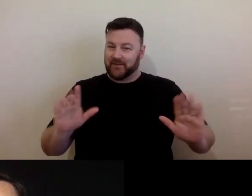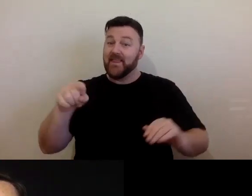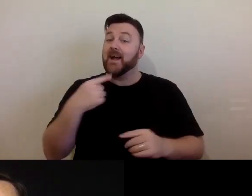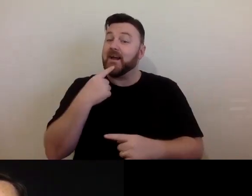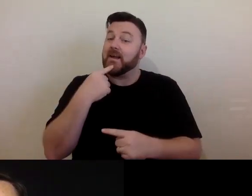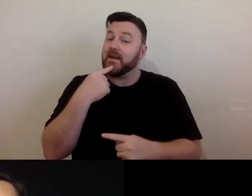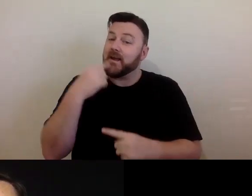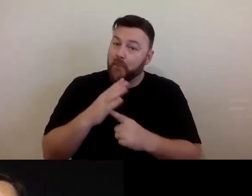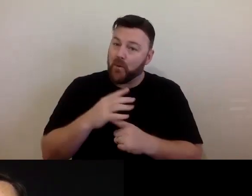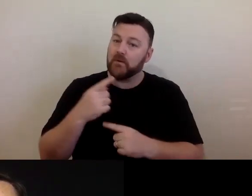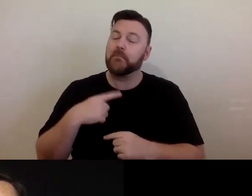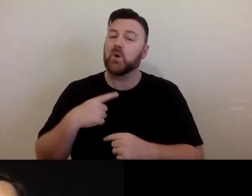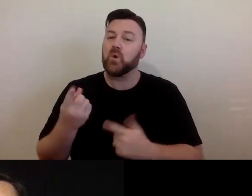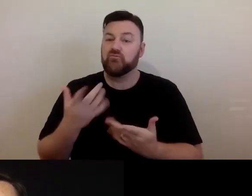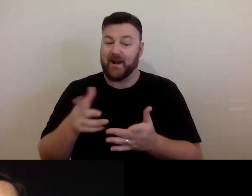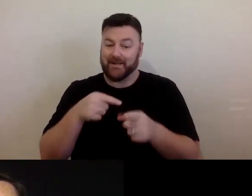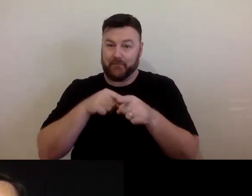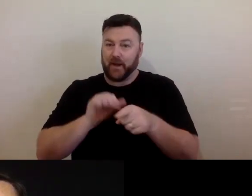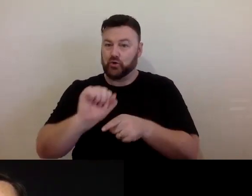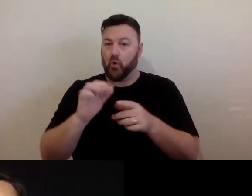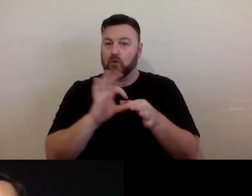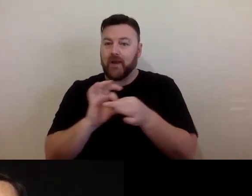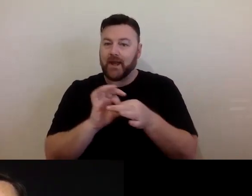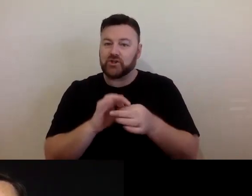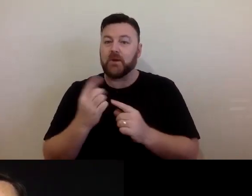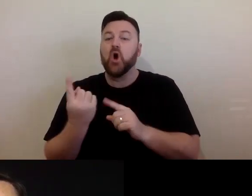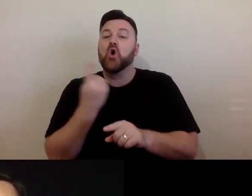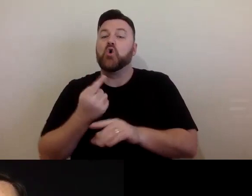on the relationship you have with whoever is helping you to record it